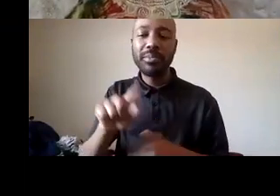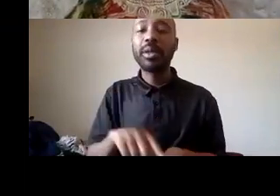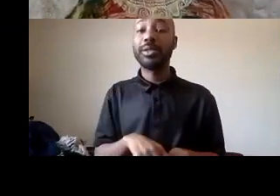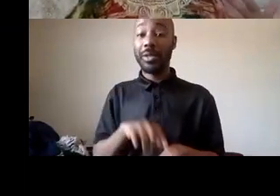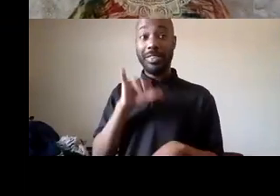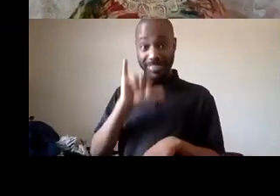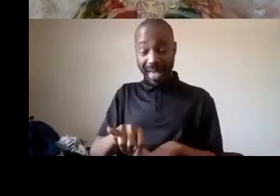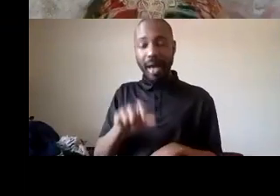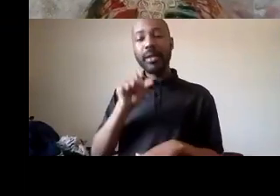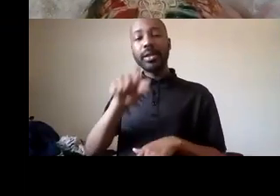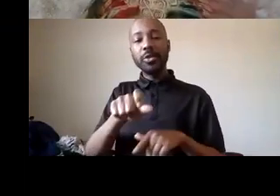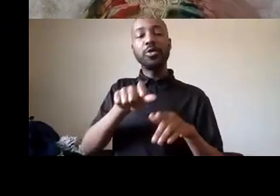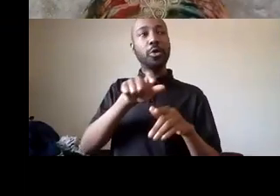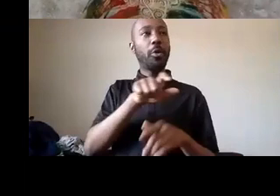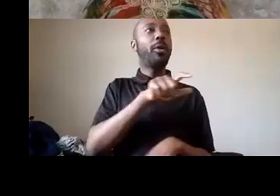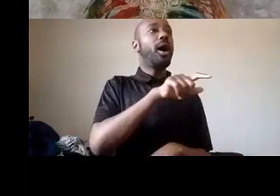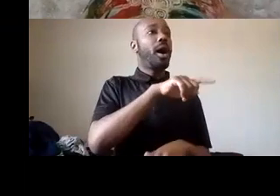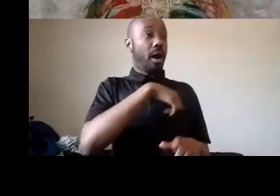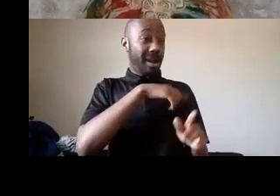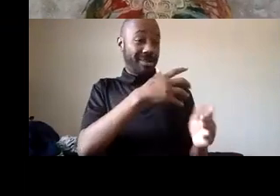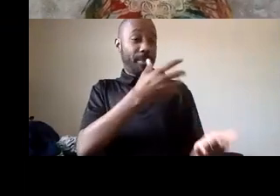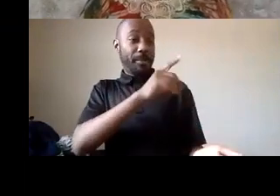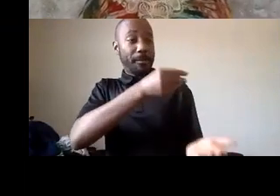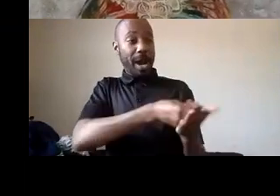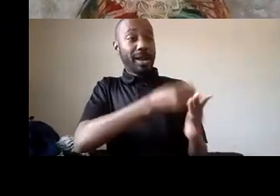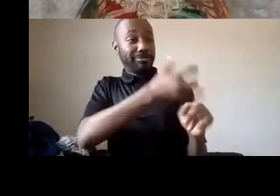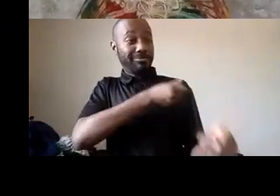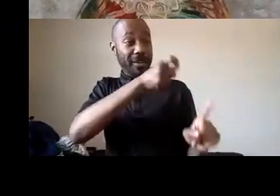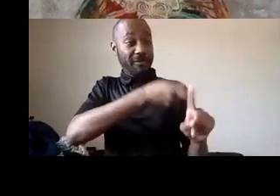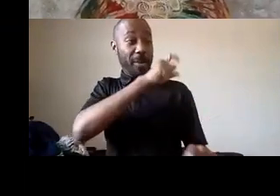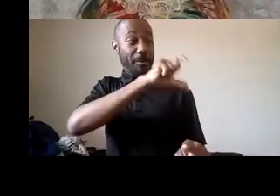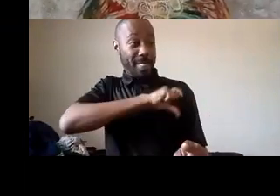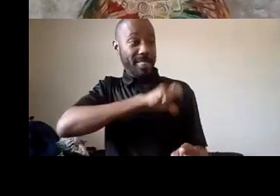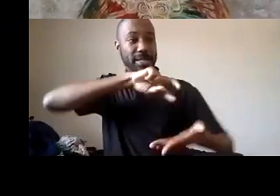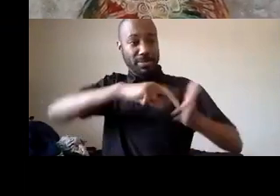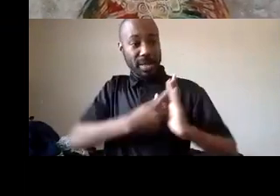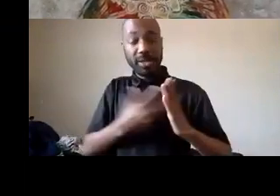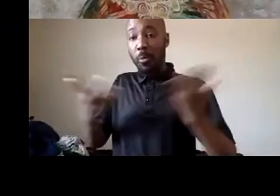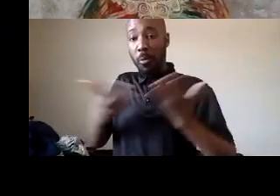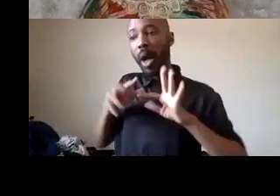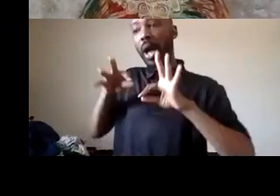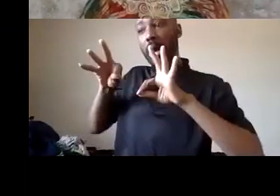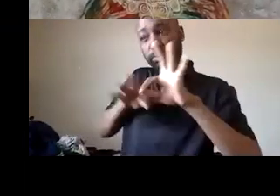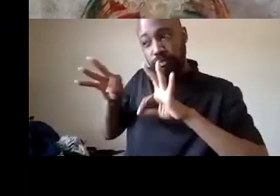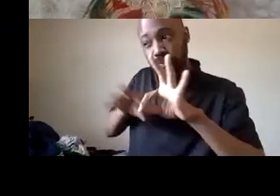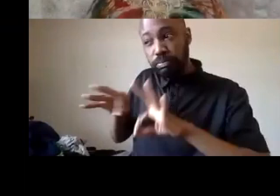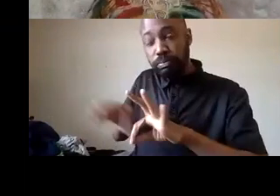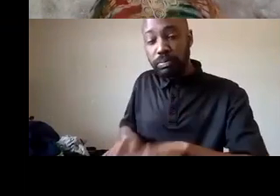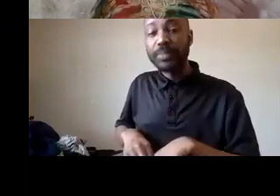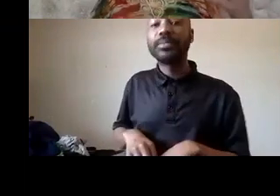us we need you to talk with the people you know about about why it's important to defund the police why you can't